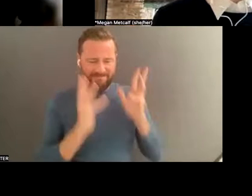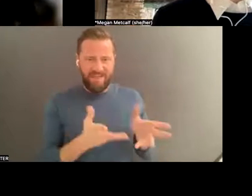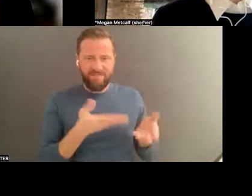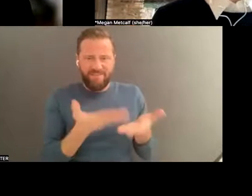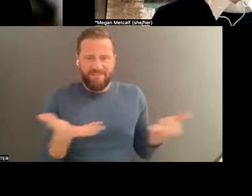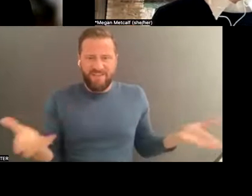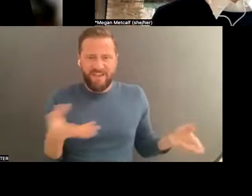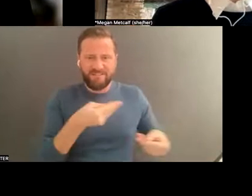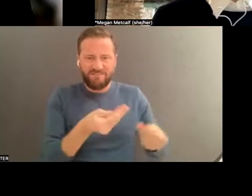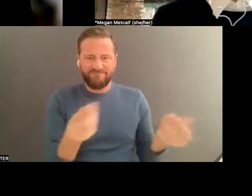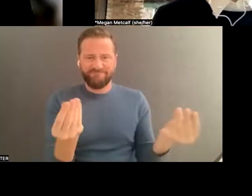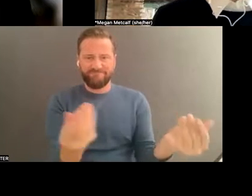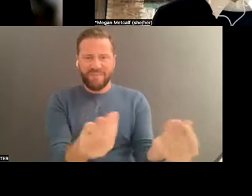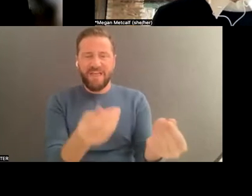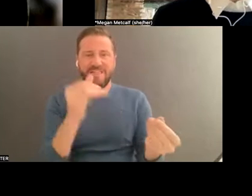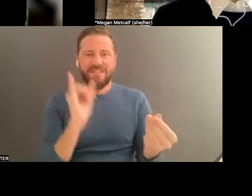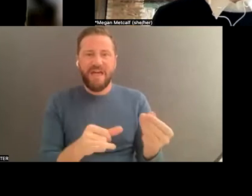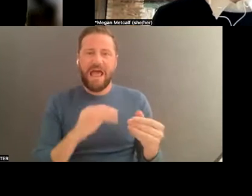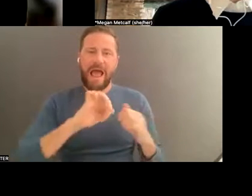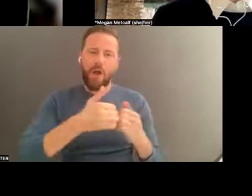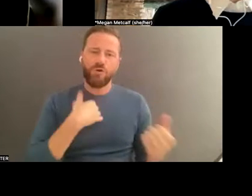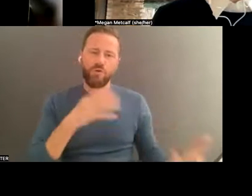one versus when what the other is.